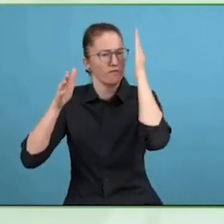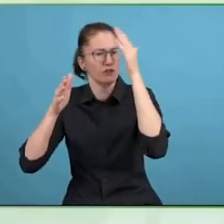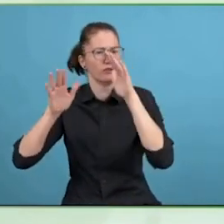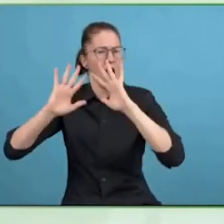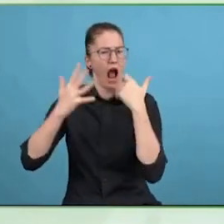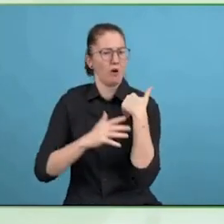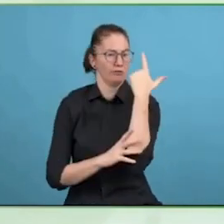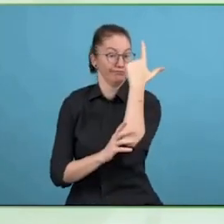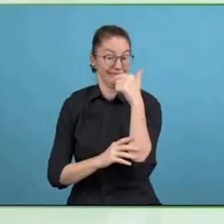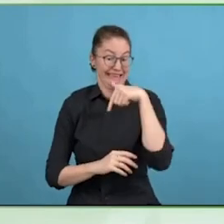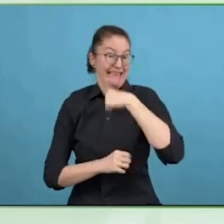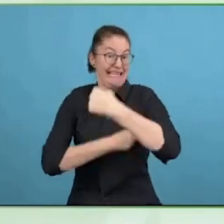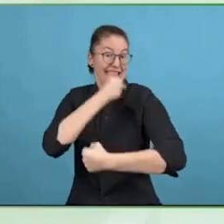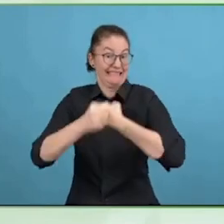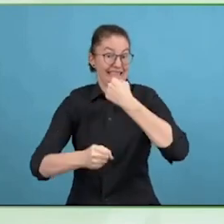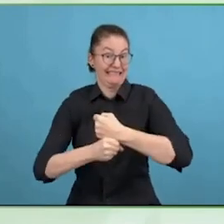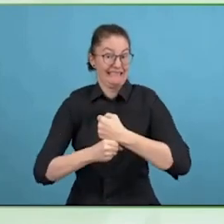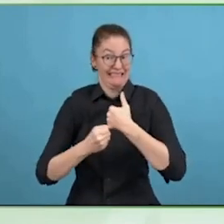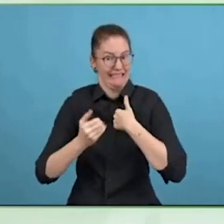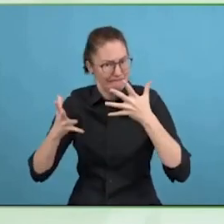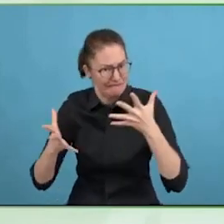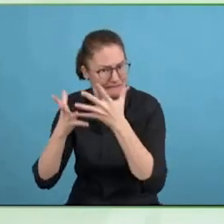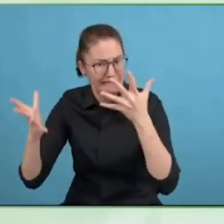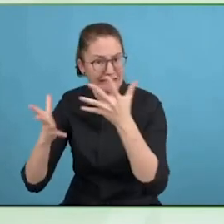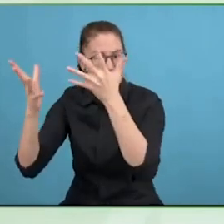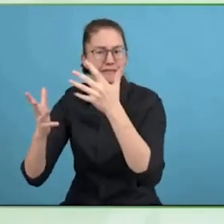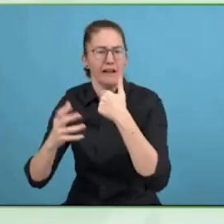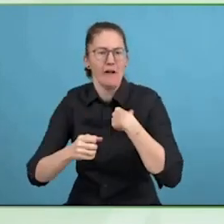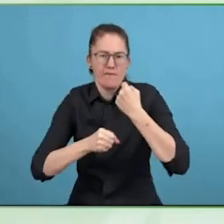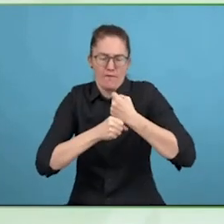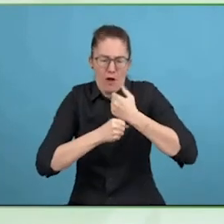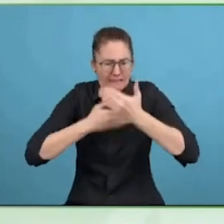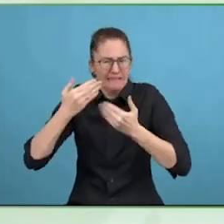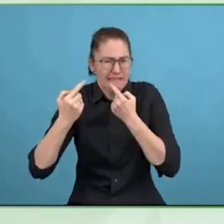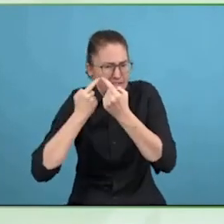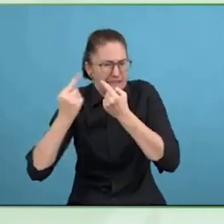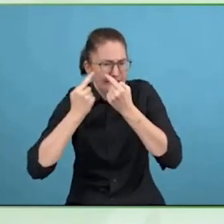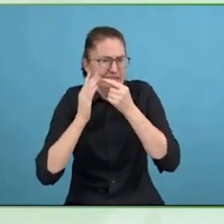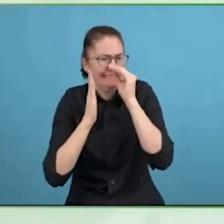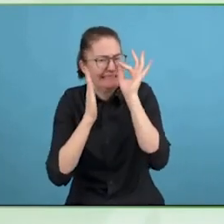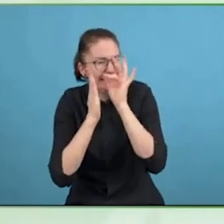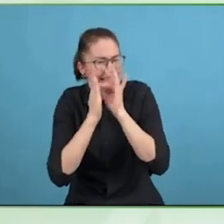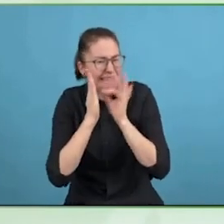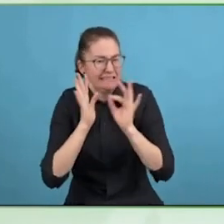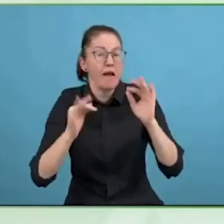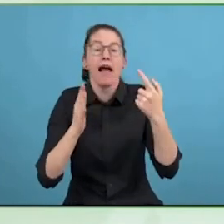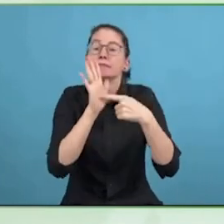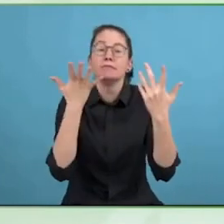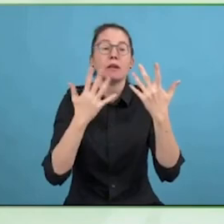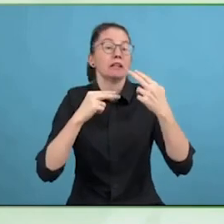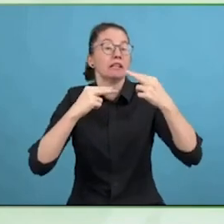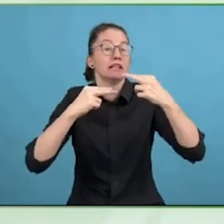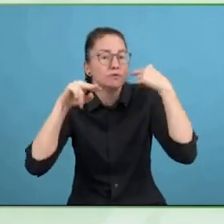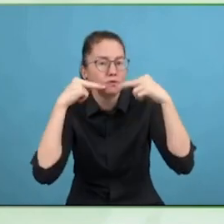languages to as well, so we see those and we talk to Australia as